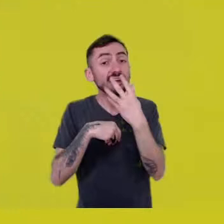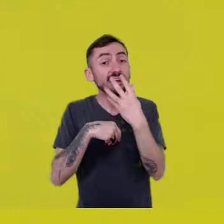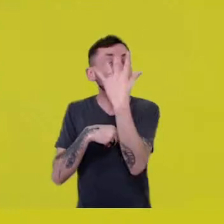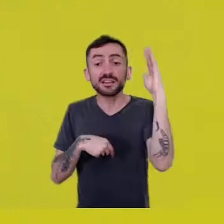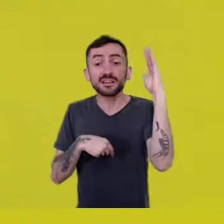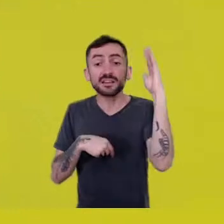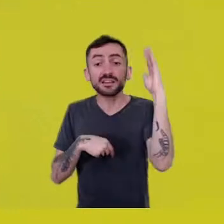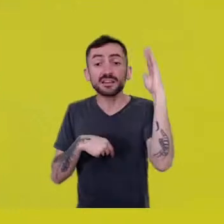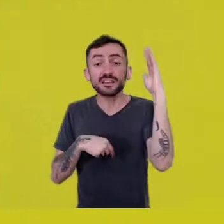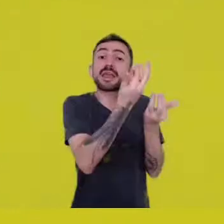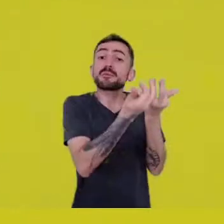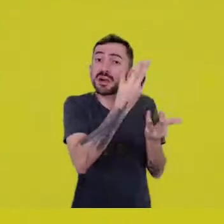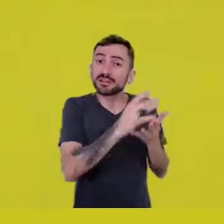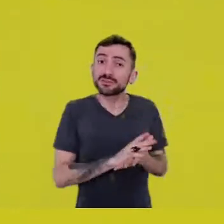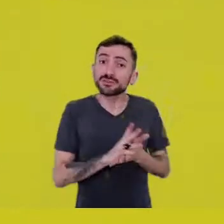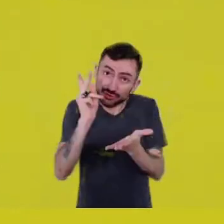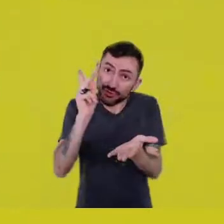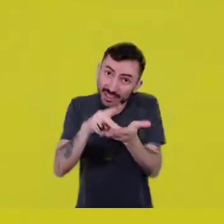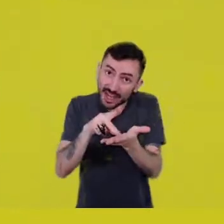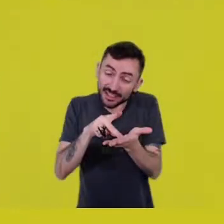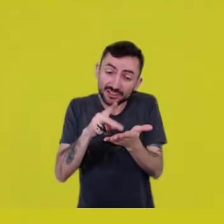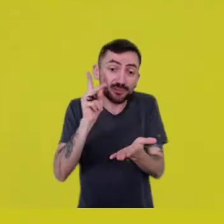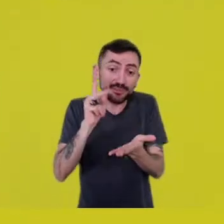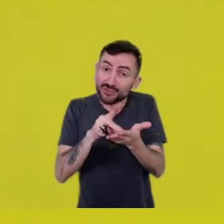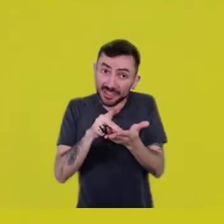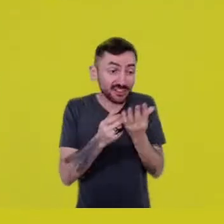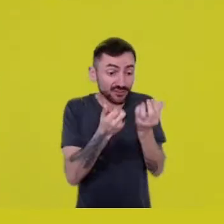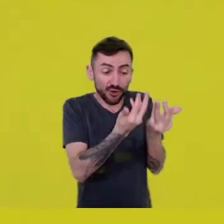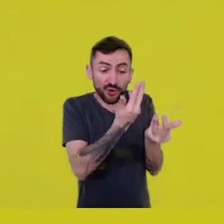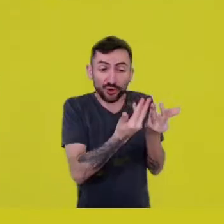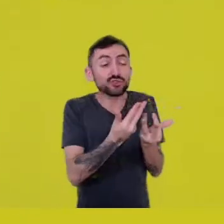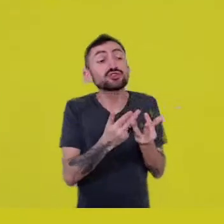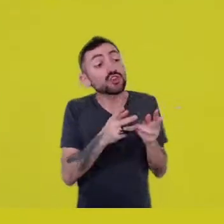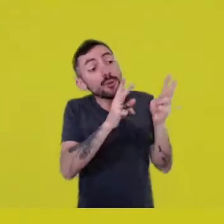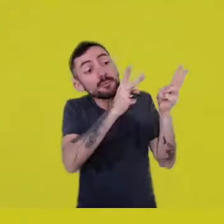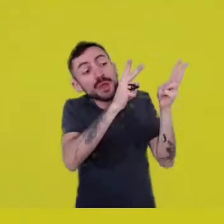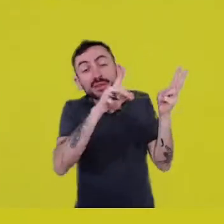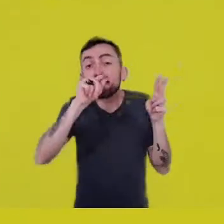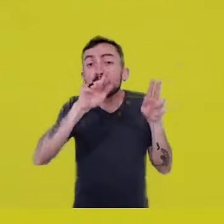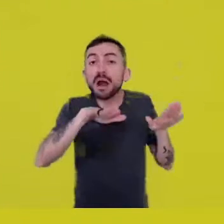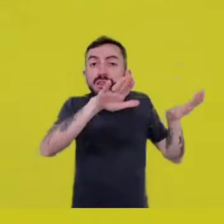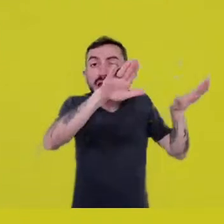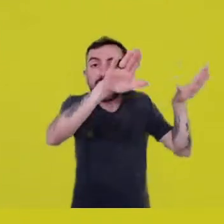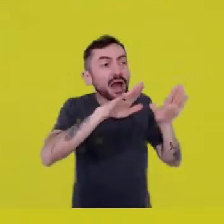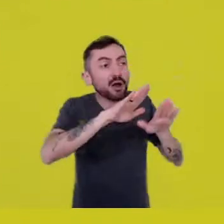Literally. It isn’t merely a local experience. It’s not merely the Pantanal that is being set ablaze